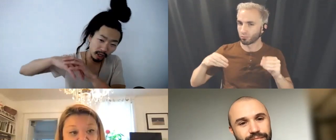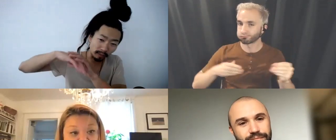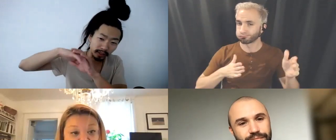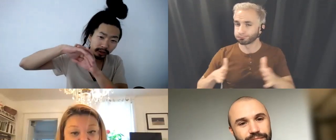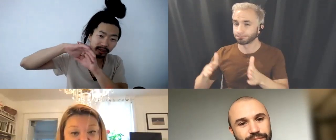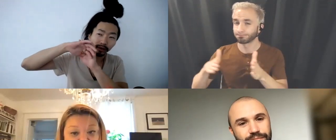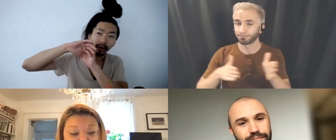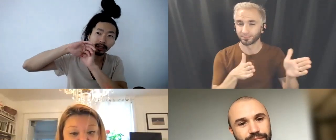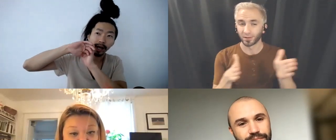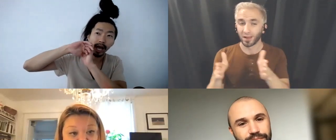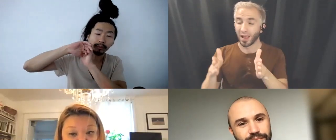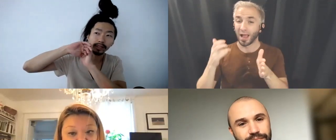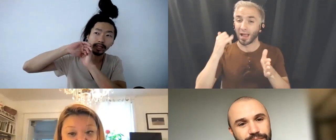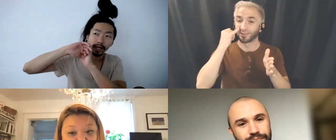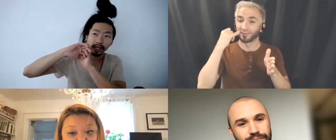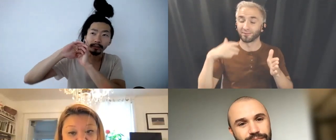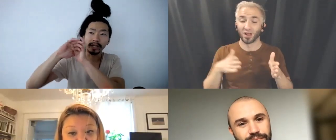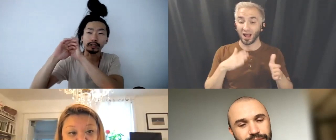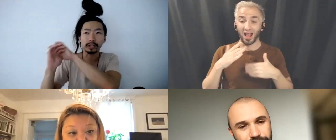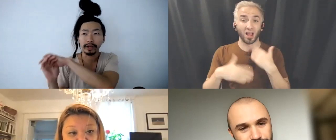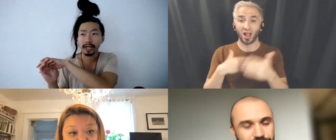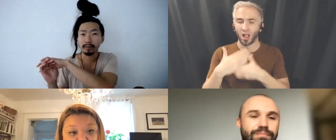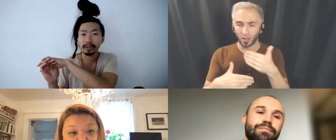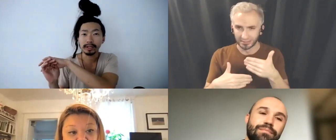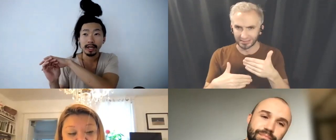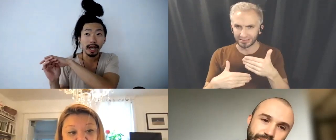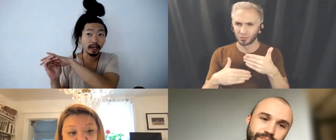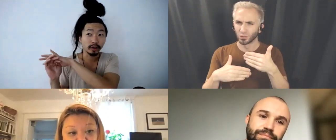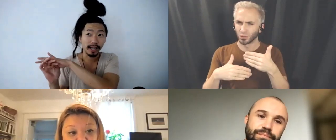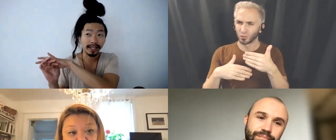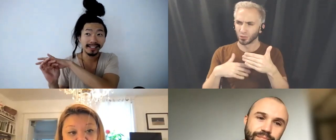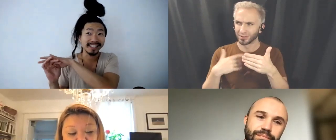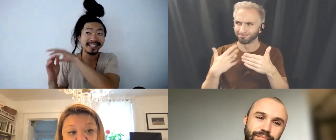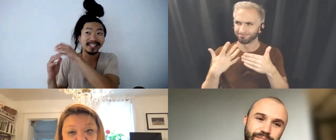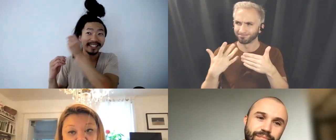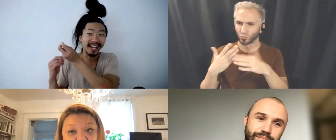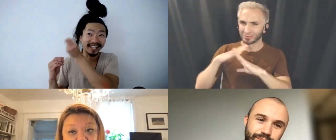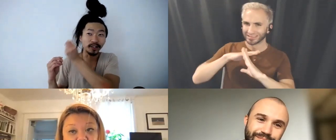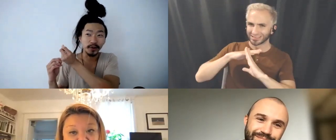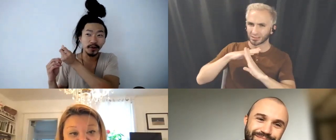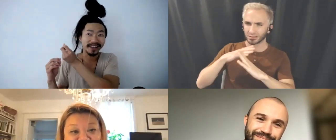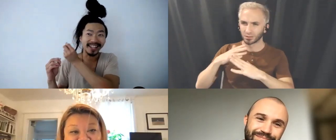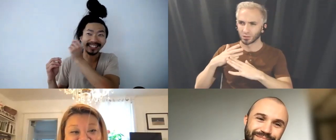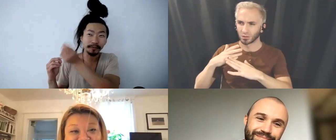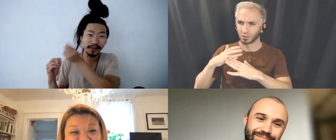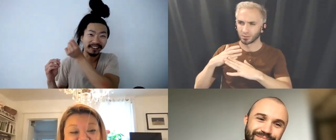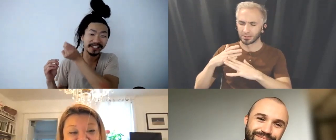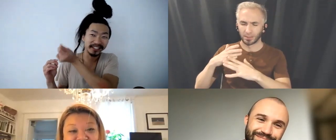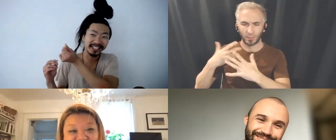you know, just awknowledge that happens and then make a shift. I know it's not easy. It's easier to say than do but that's the beauty of the journey, right?